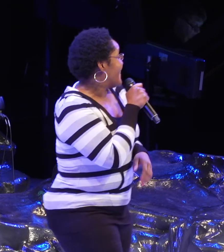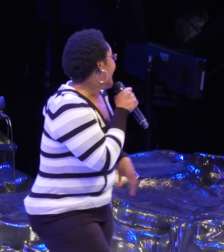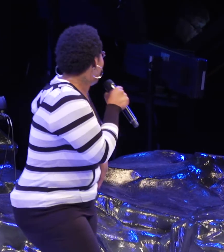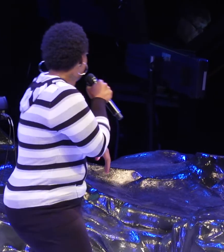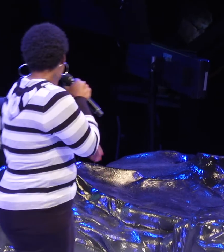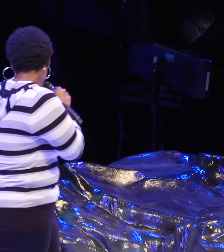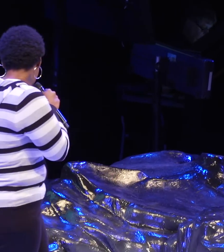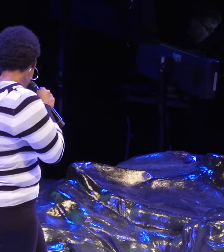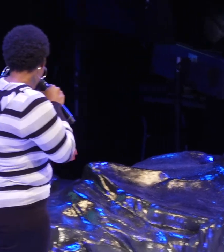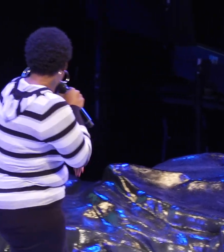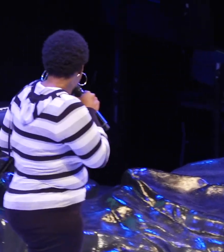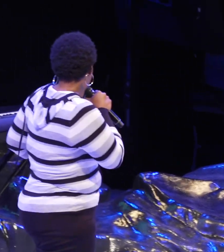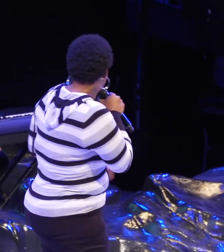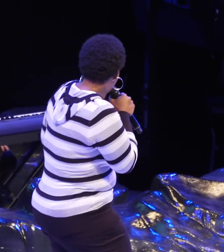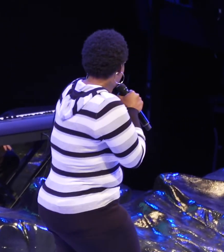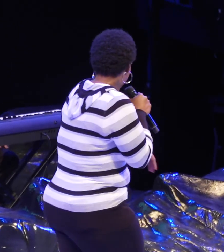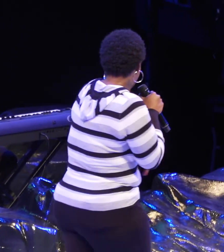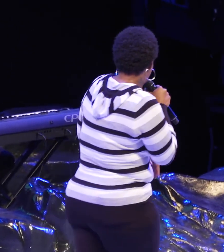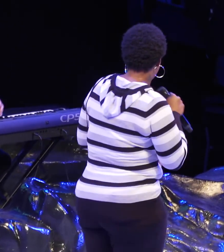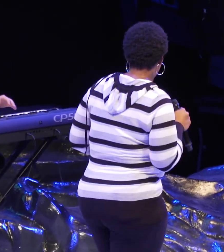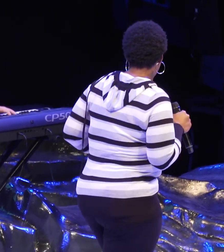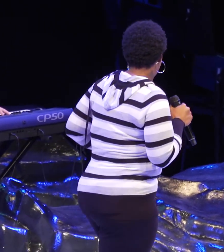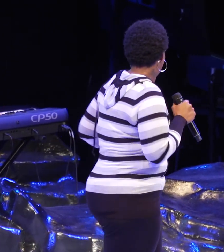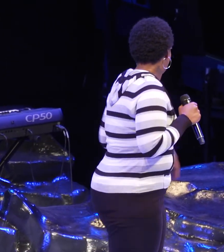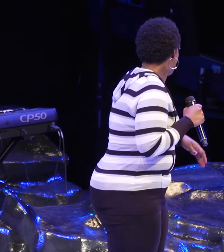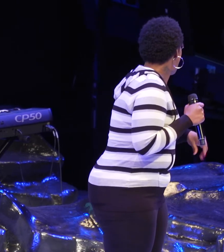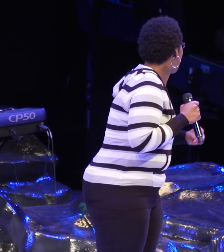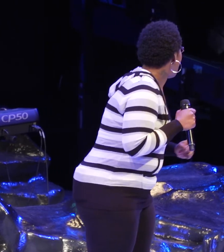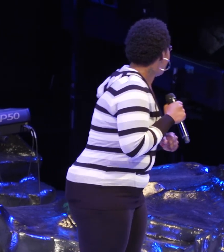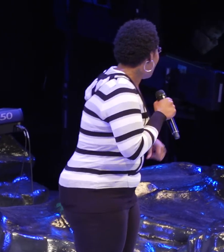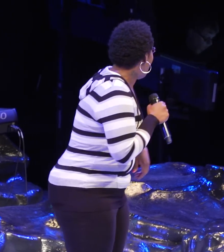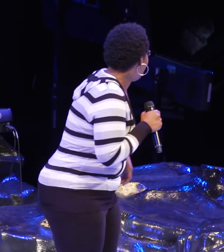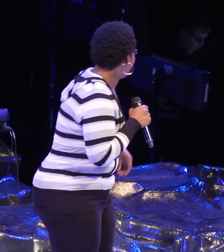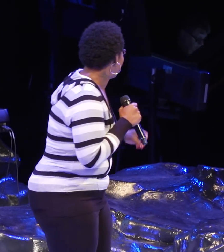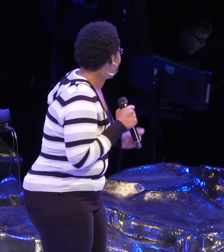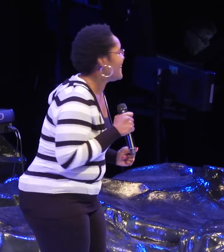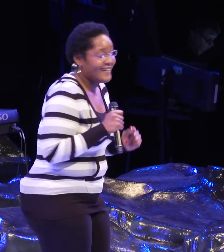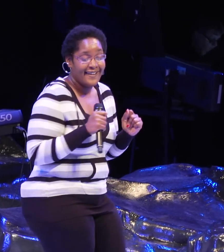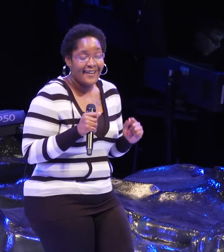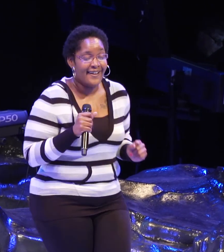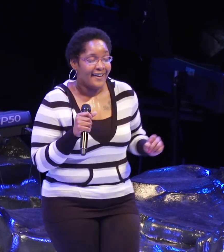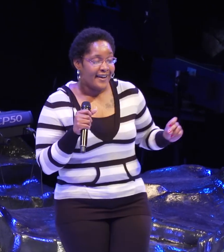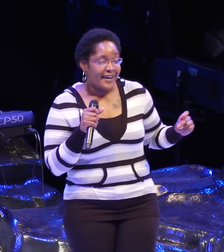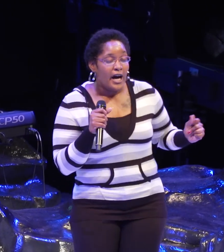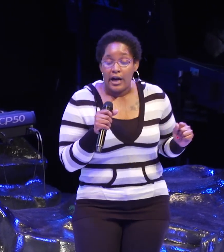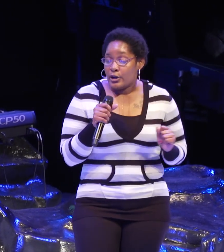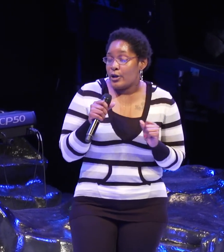Alright, let's do Disbelief, why not? (scat singing)